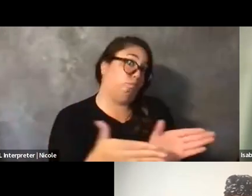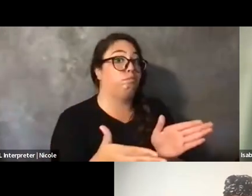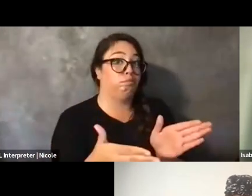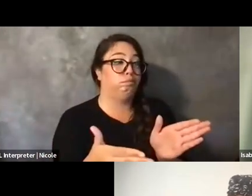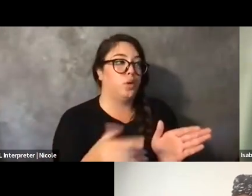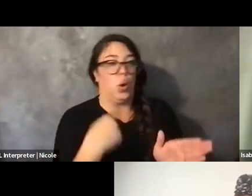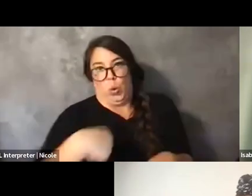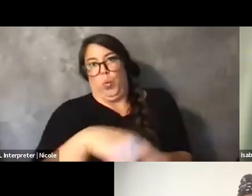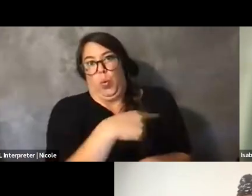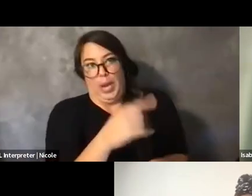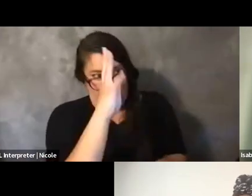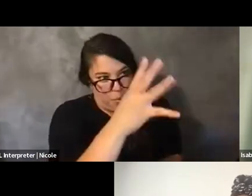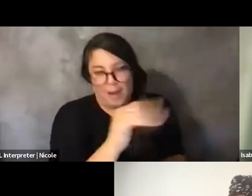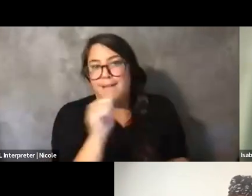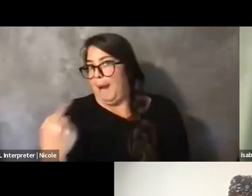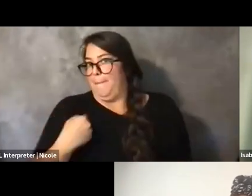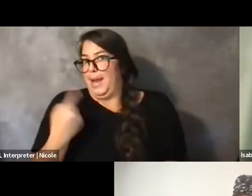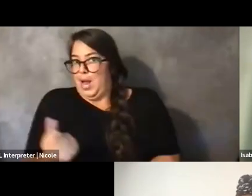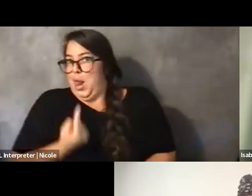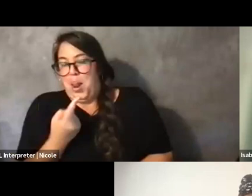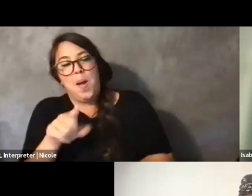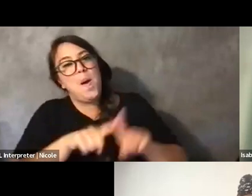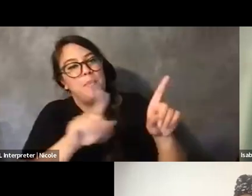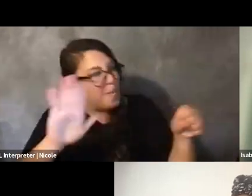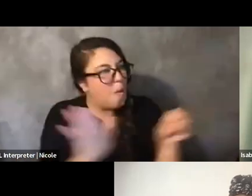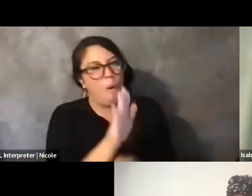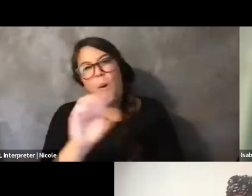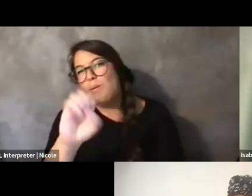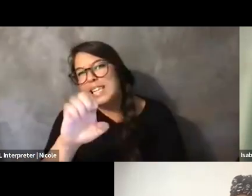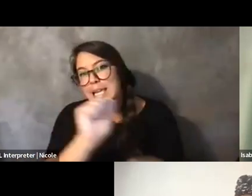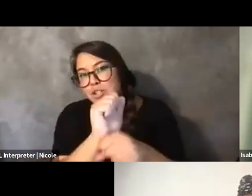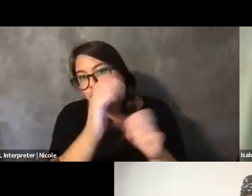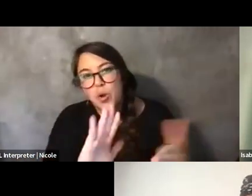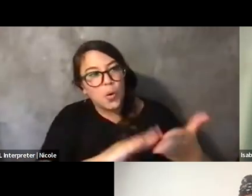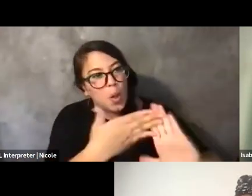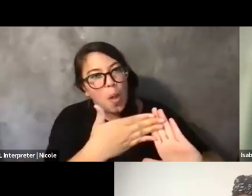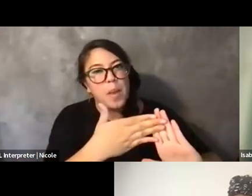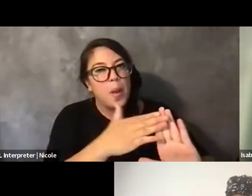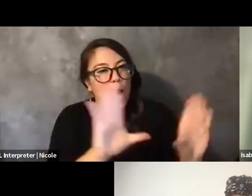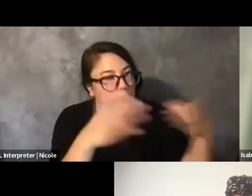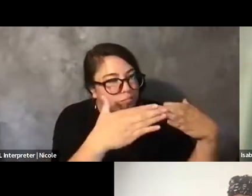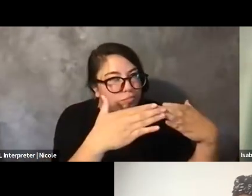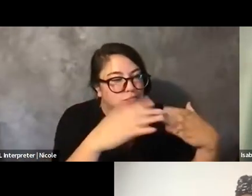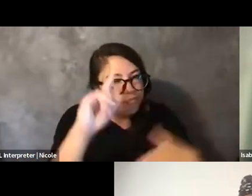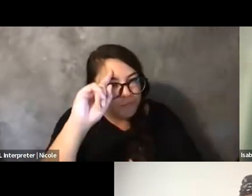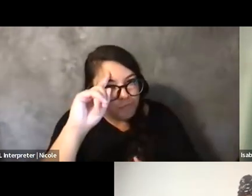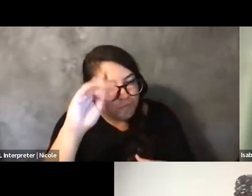like the sex worker community as a whole has come up with, is community-based research.